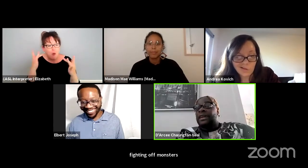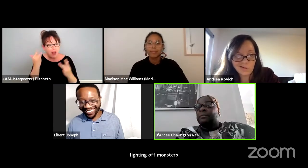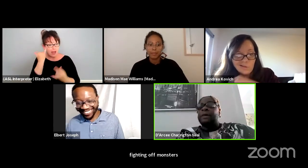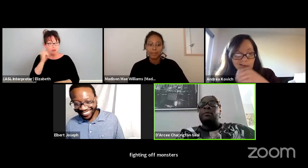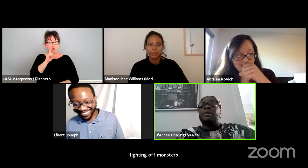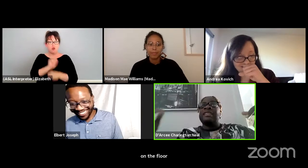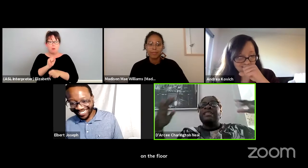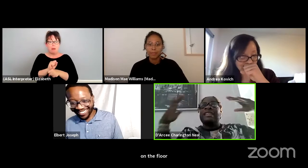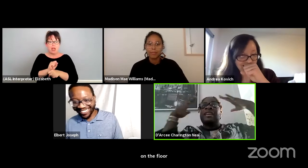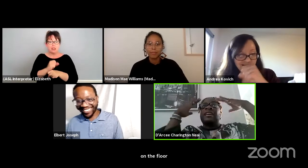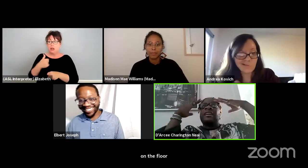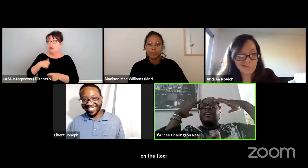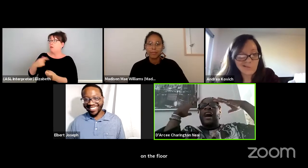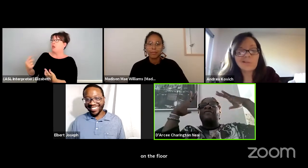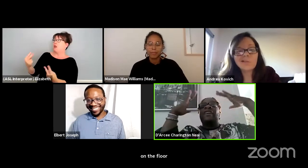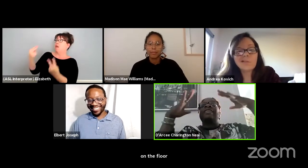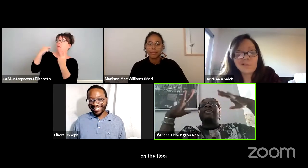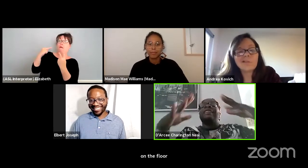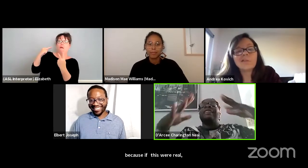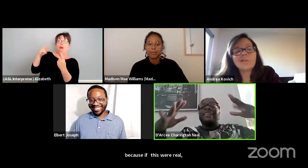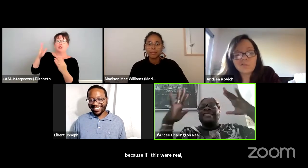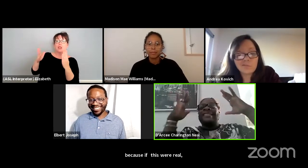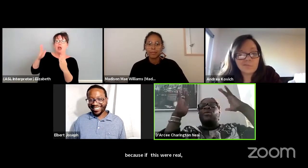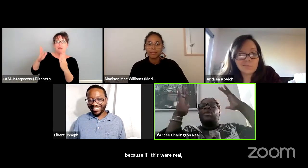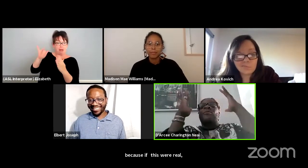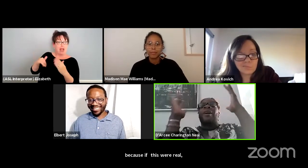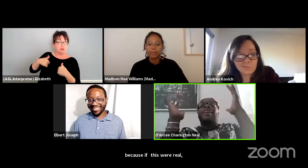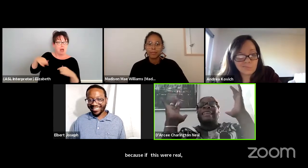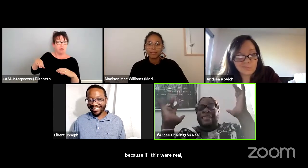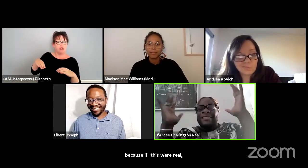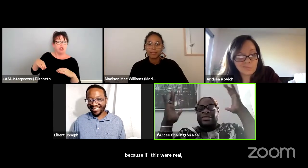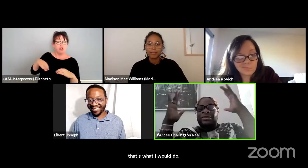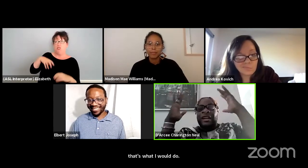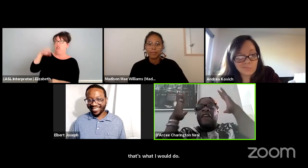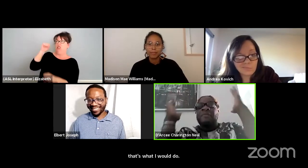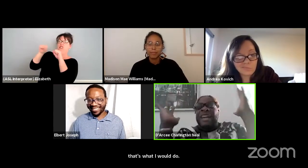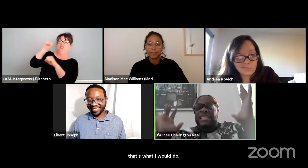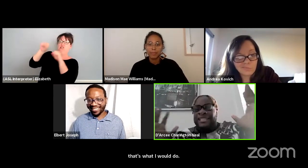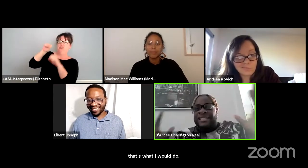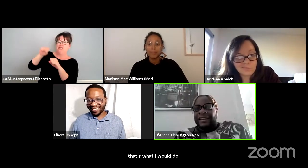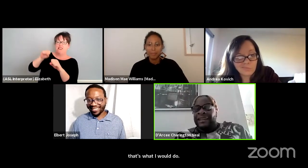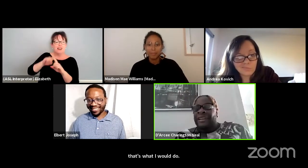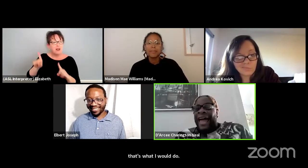And like people, but the thing is like I find it hilarious that we work in an industry of imagination